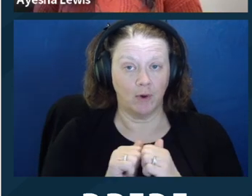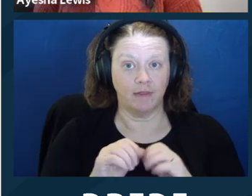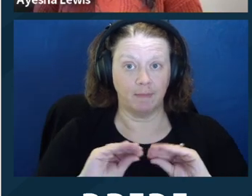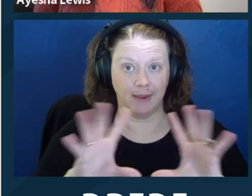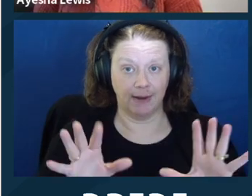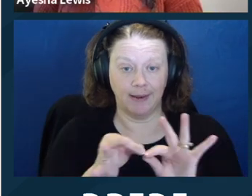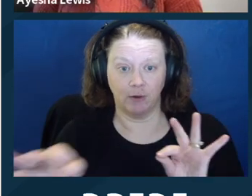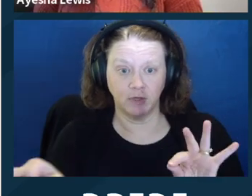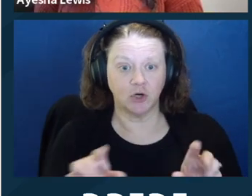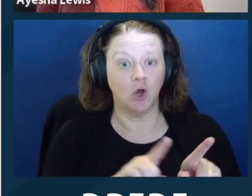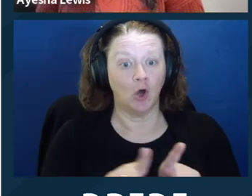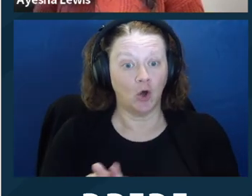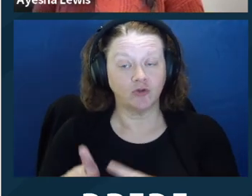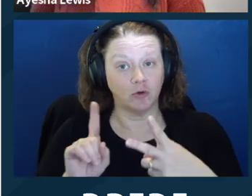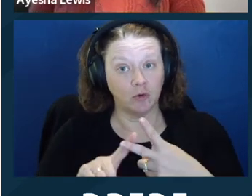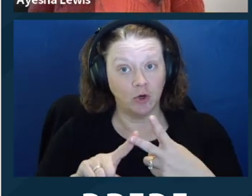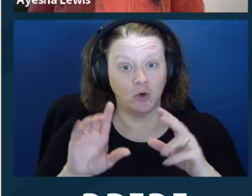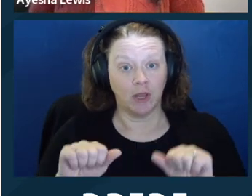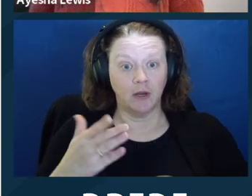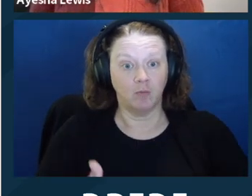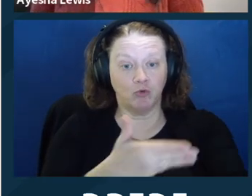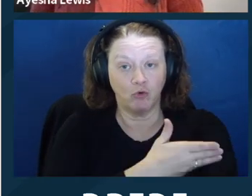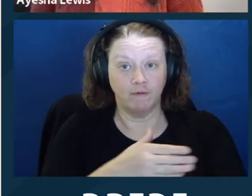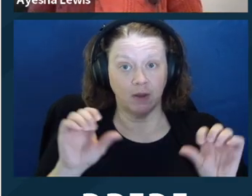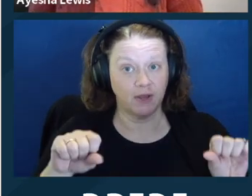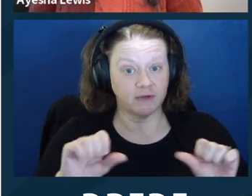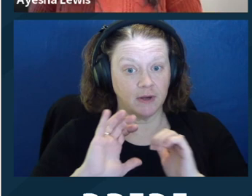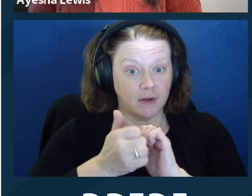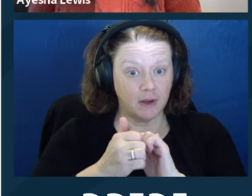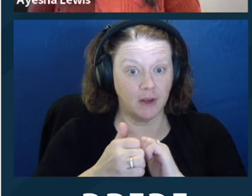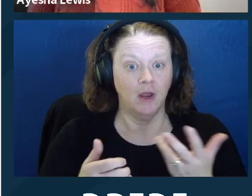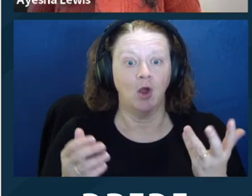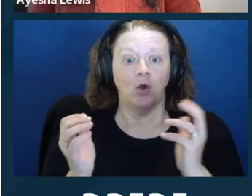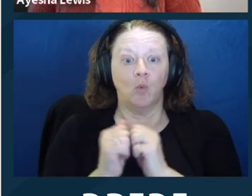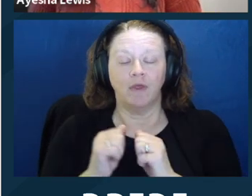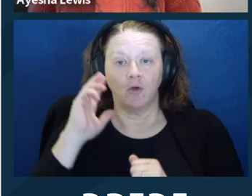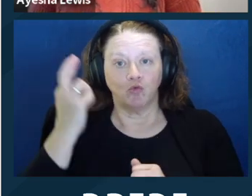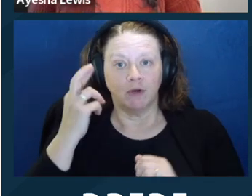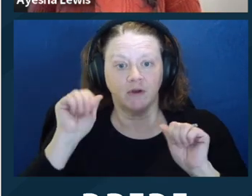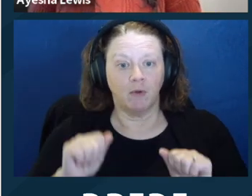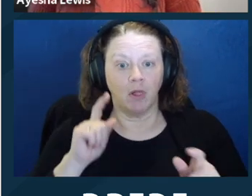of meeting, breaks and repetitions. Sometimes, to help a client understand, you